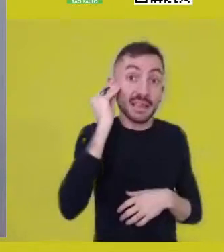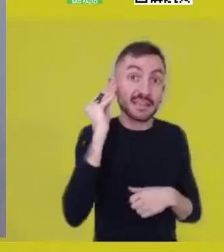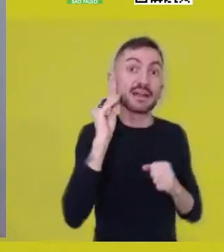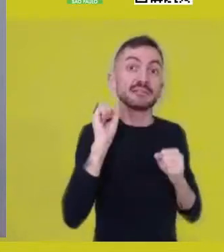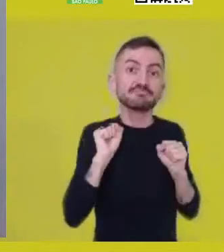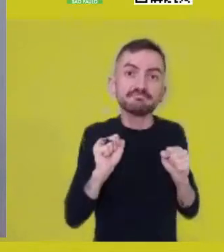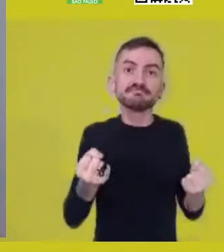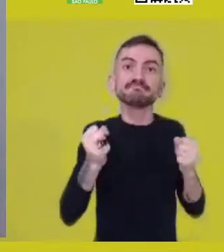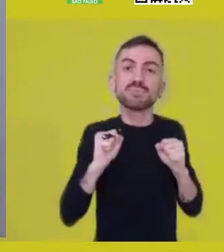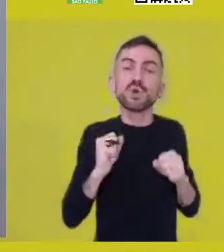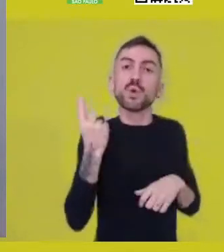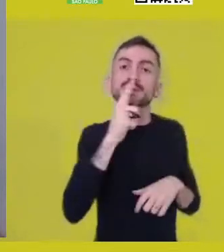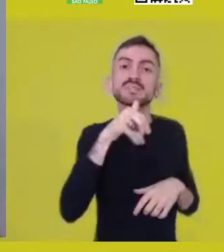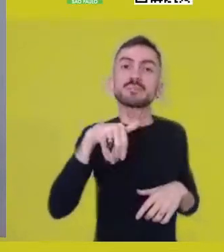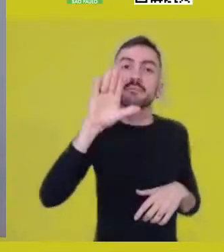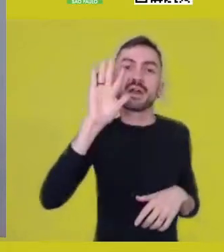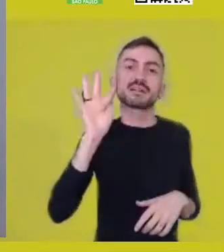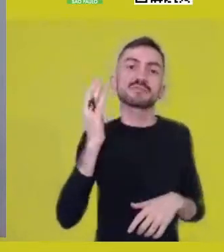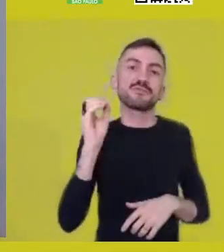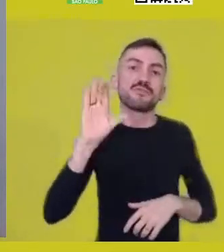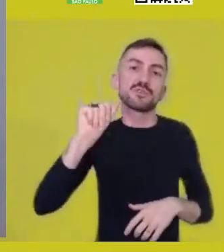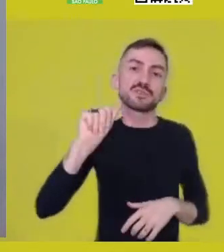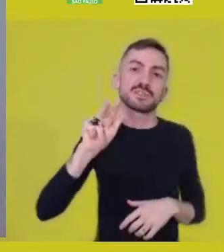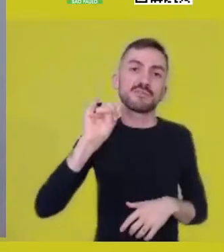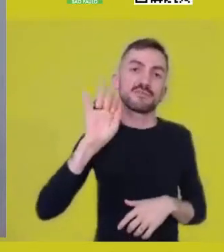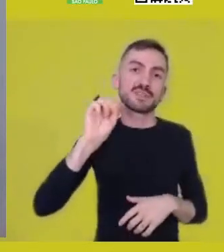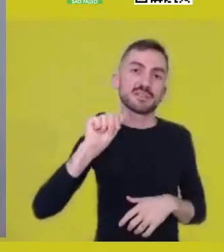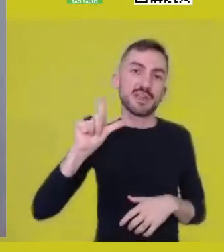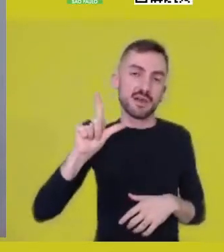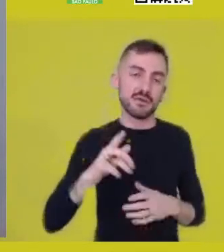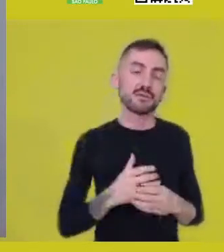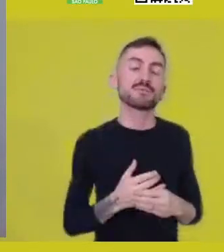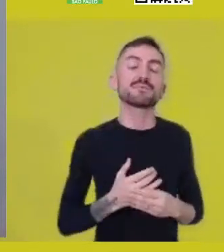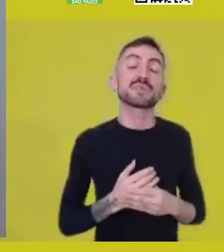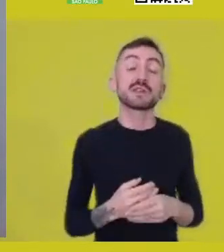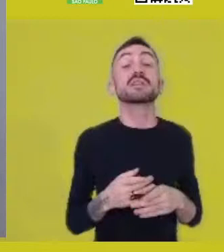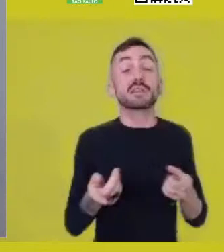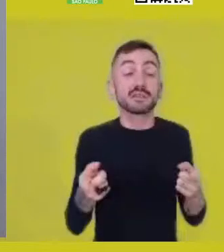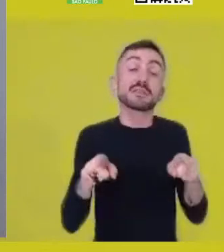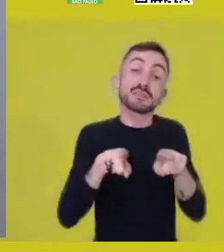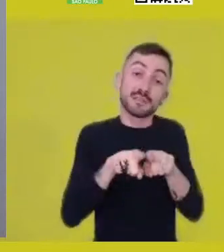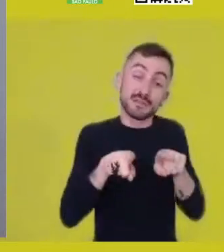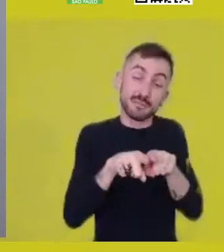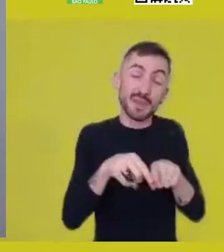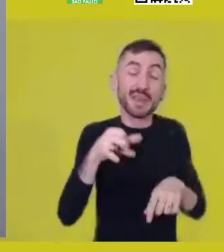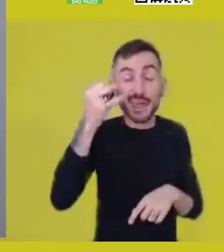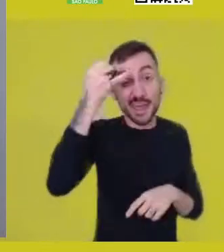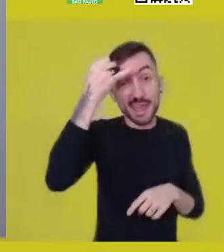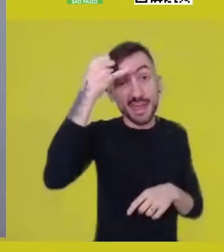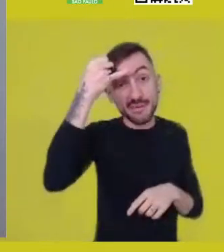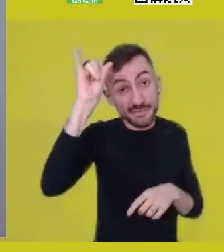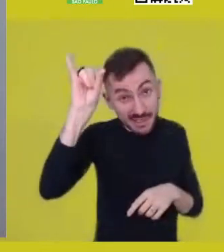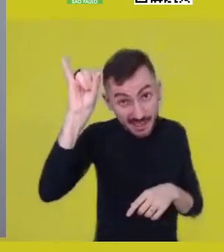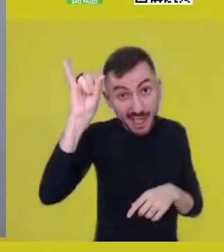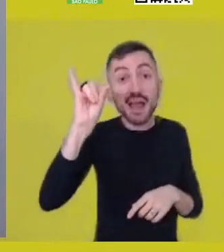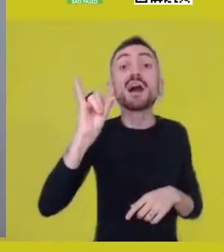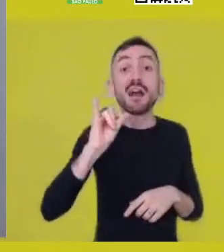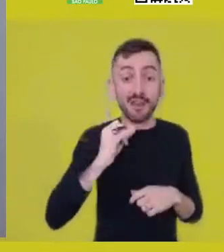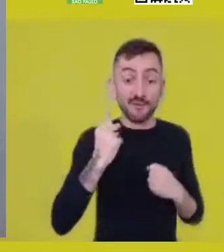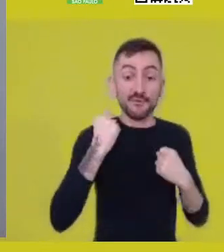and, evidently, the avoidance at all costs of the reduction of it.